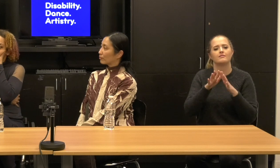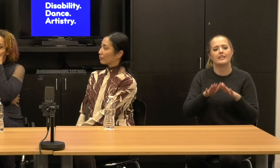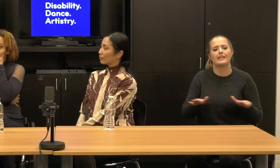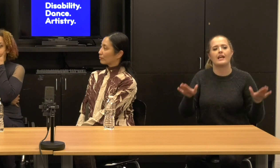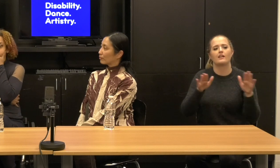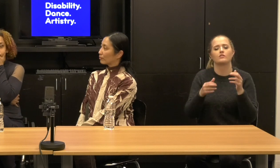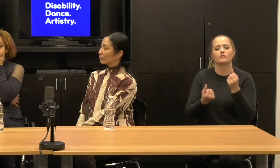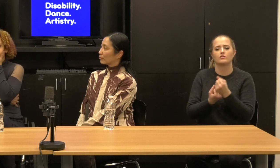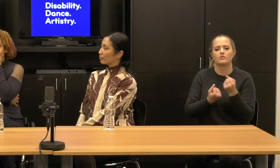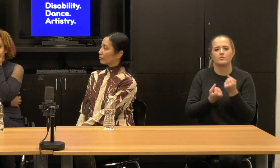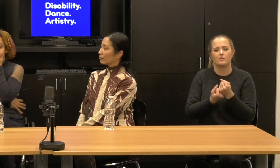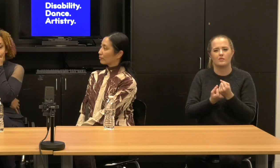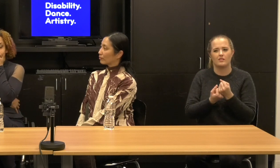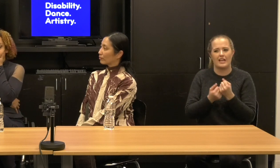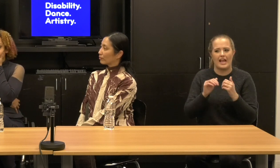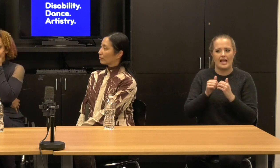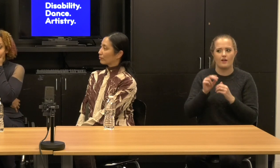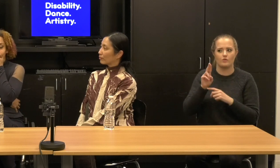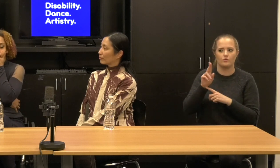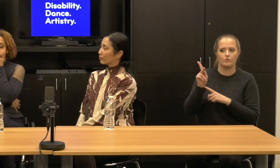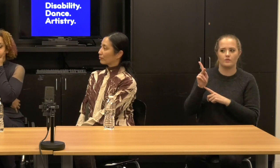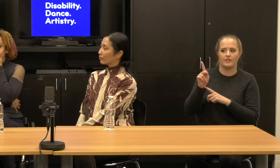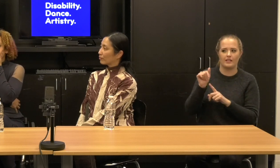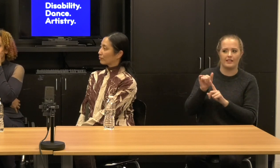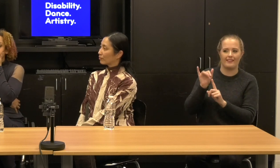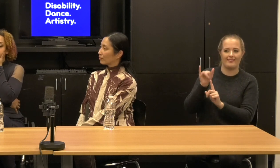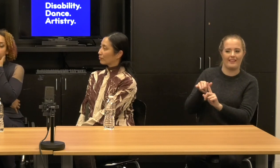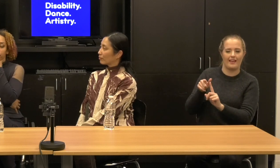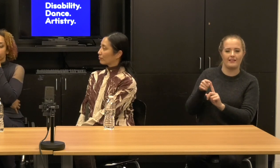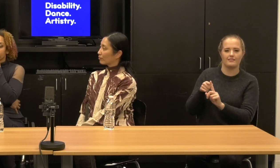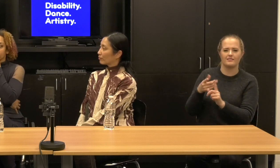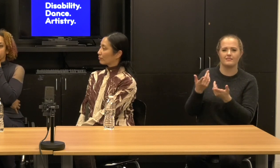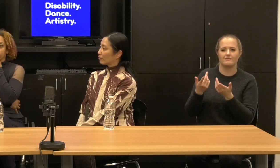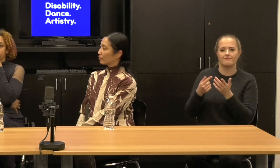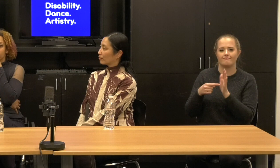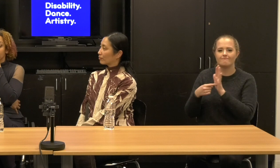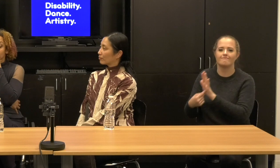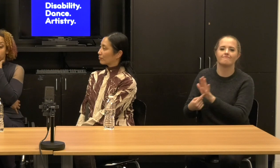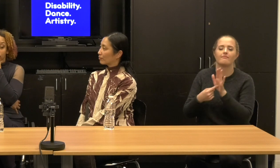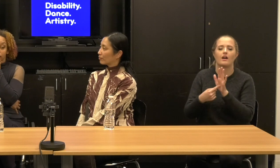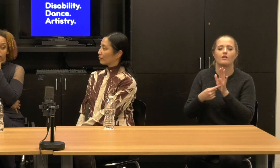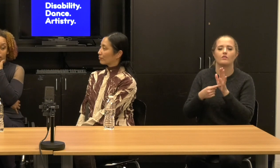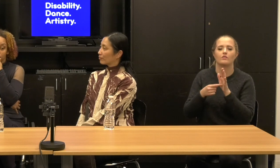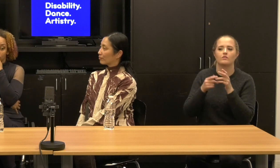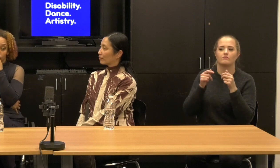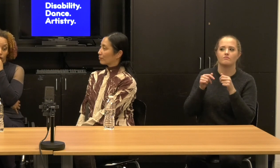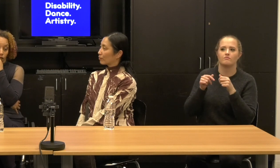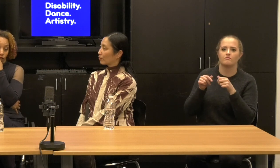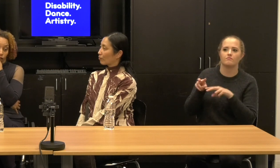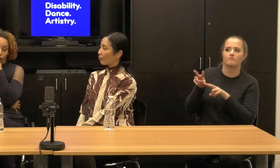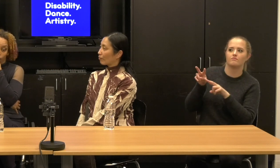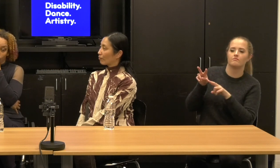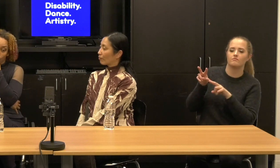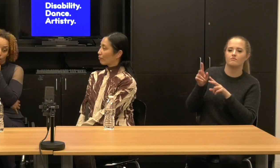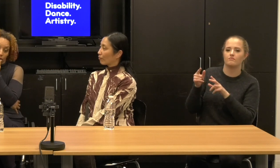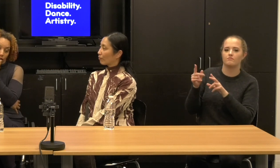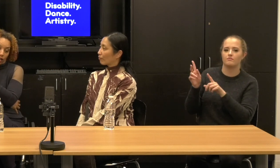How might the UK be a model if you, you know, since you worked a little bit in the UK is you both are working in London. Um, but I don't know.